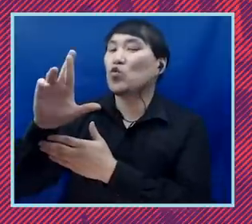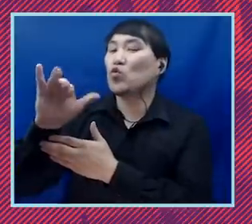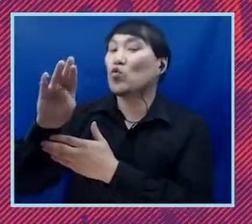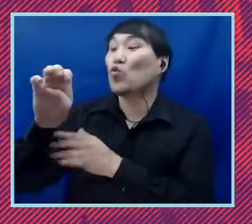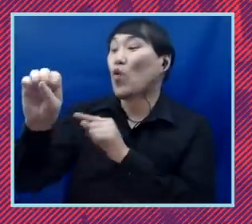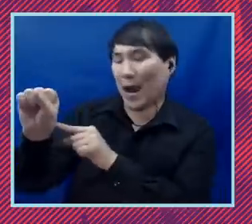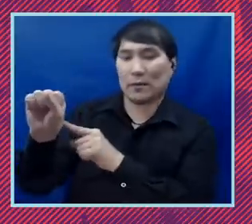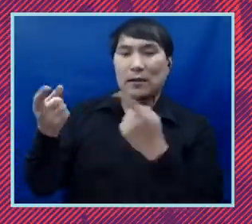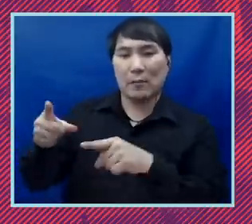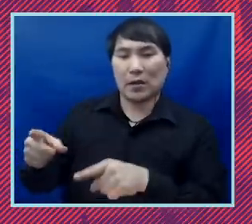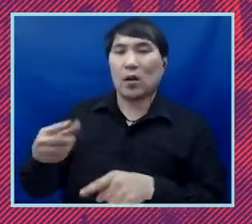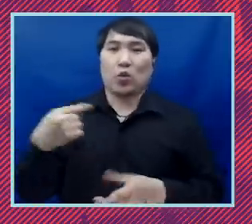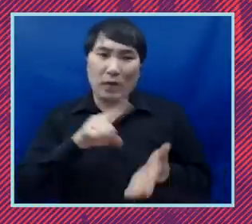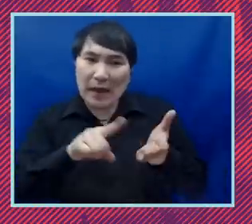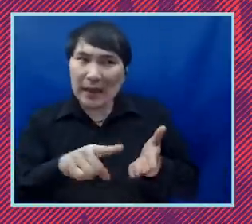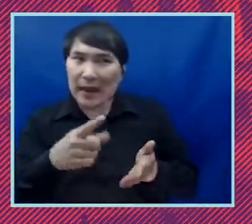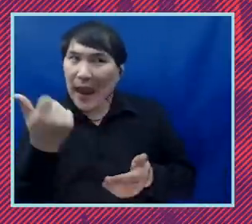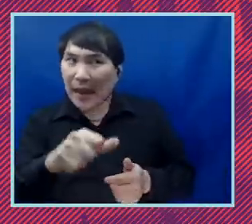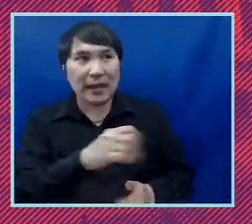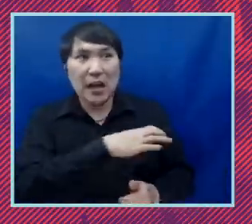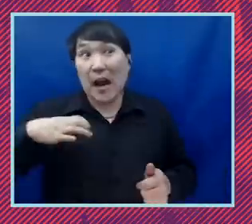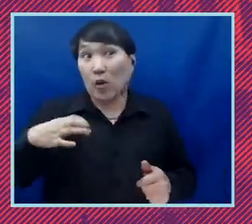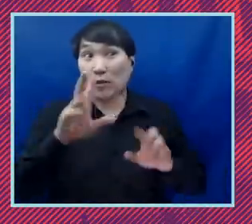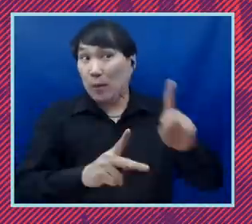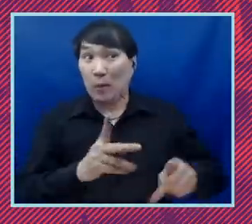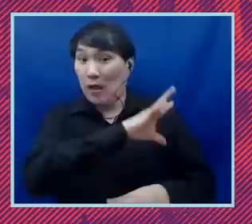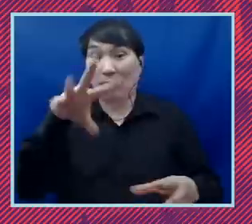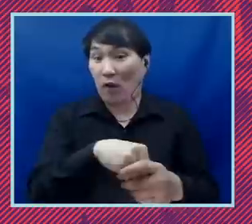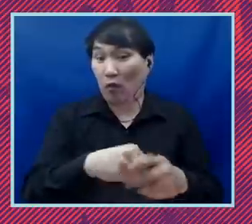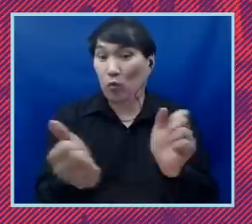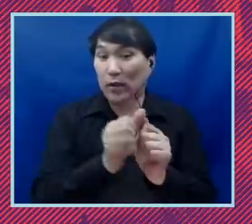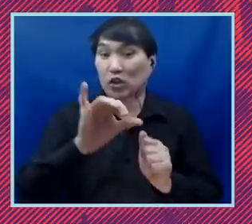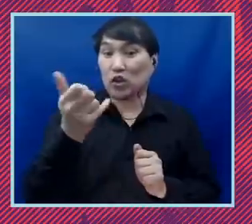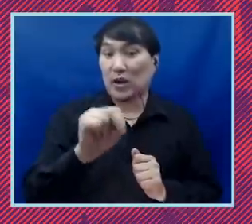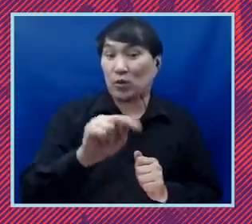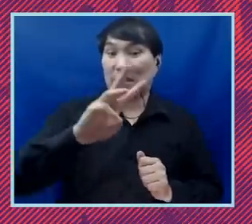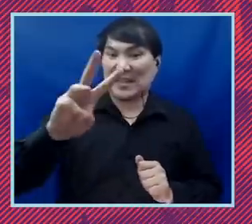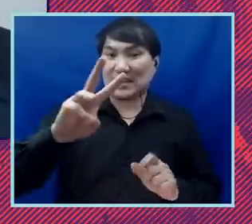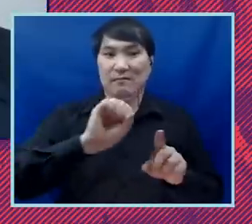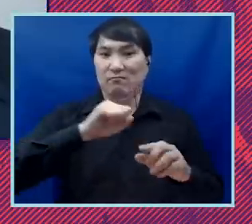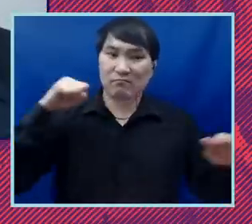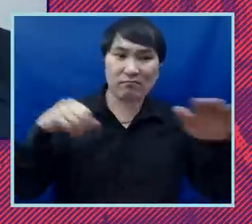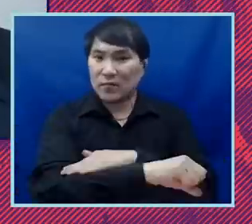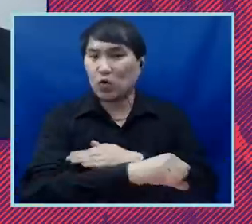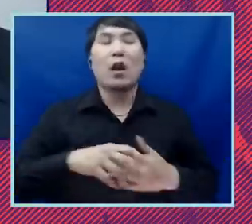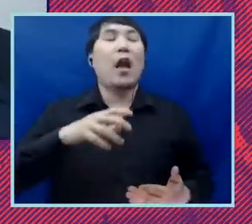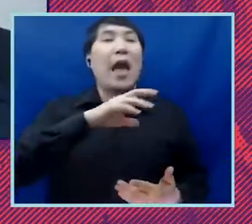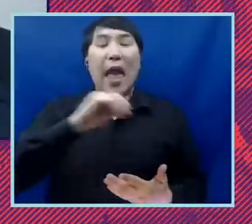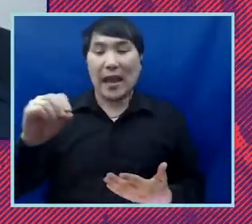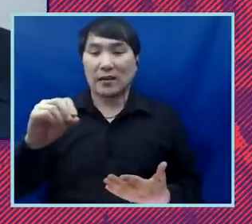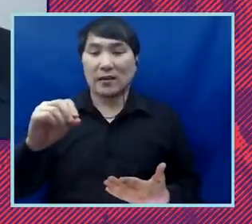members of Congress were involved directly in the events of January 6. We also plan to do electoral